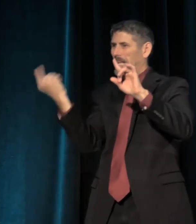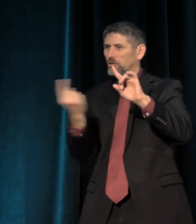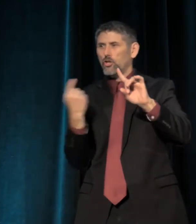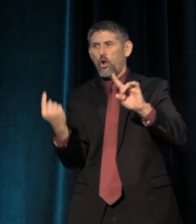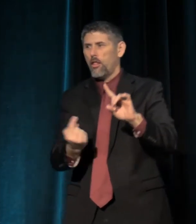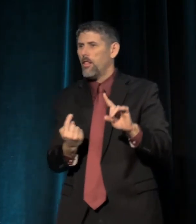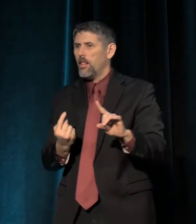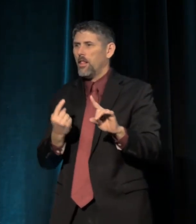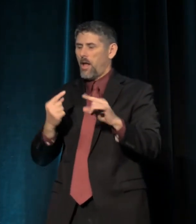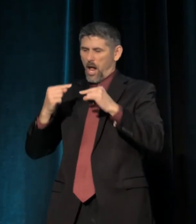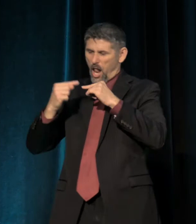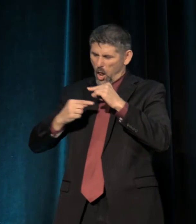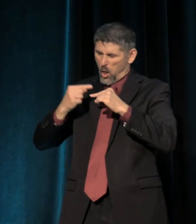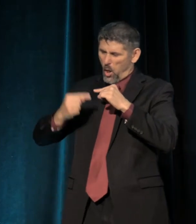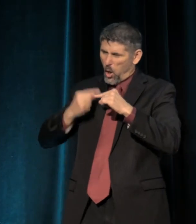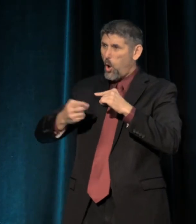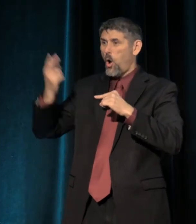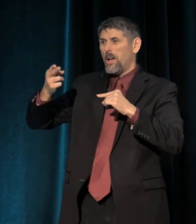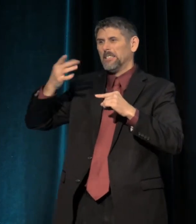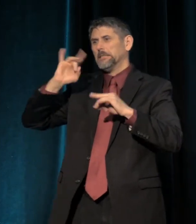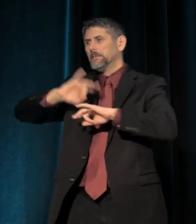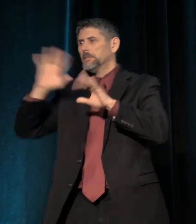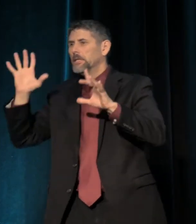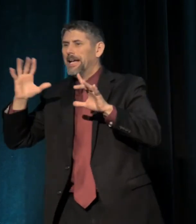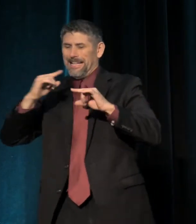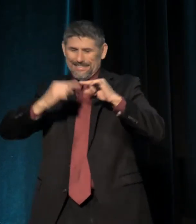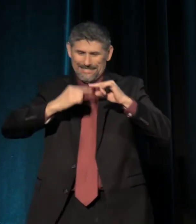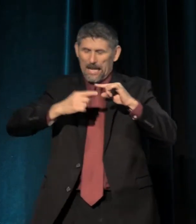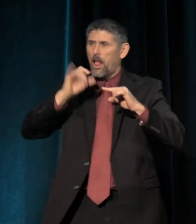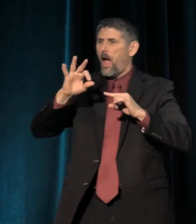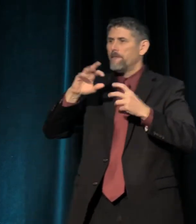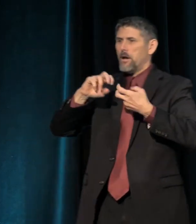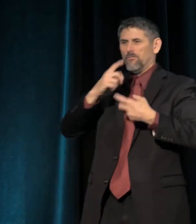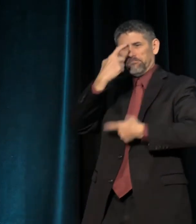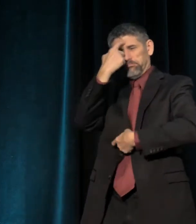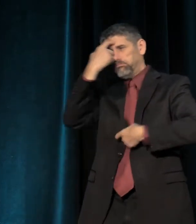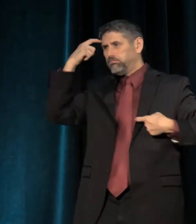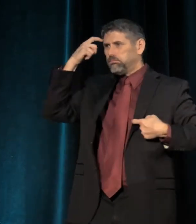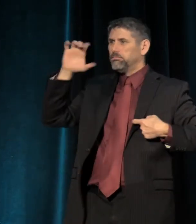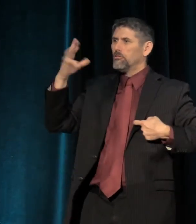a bad loop of history, a cycle of crisis like a wheel in reverse.